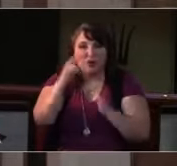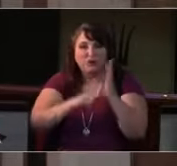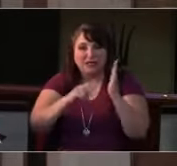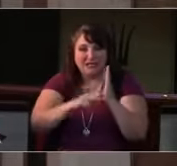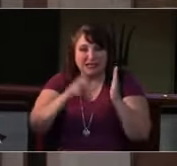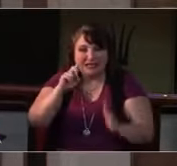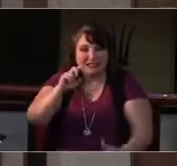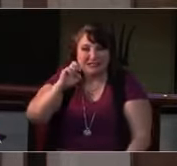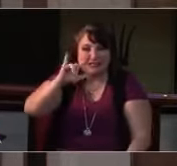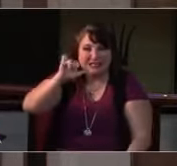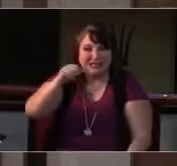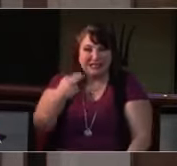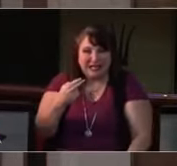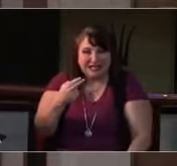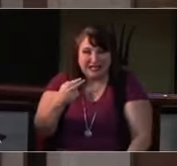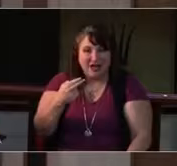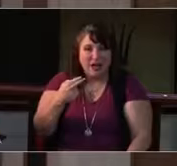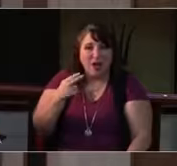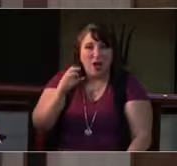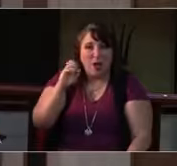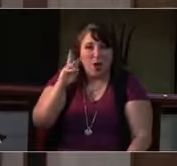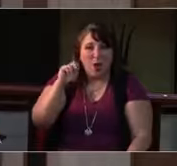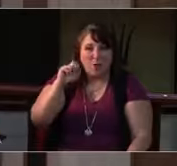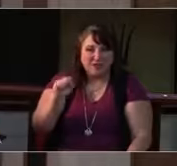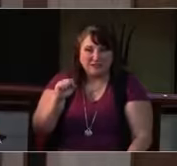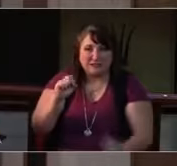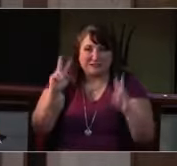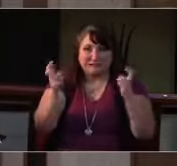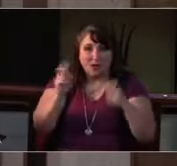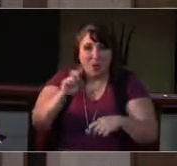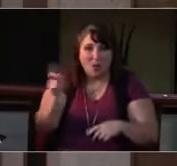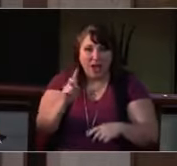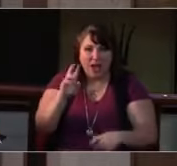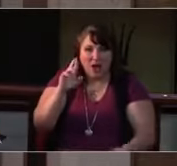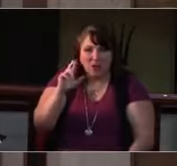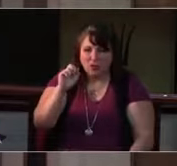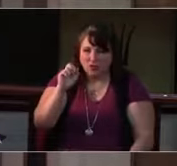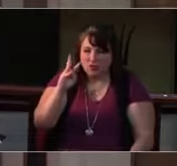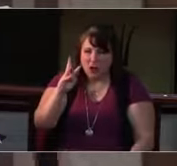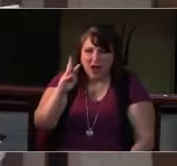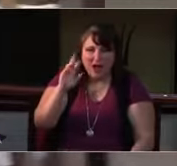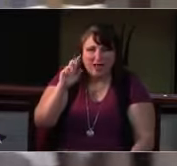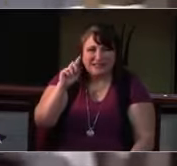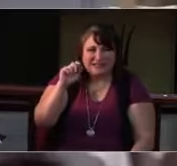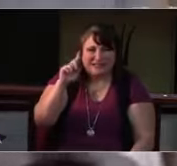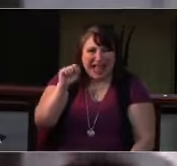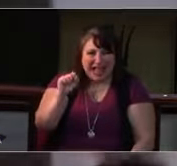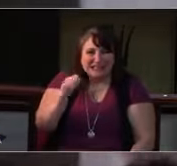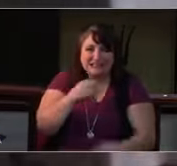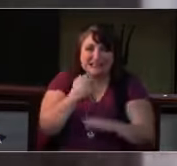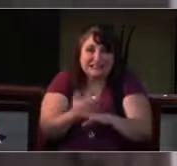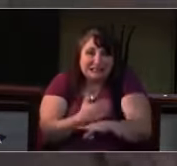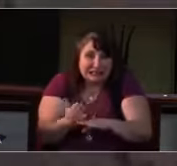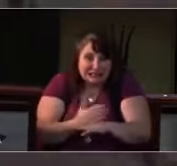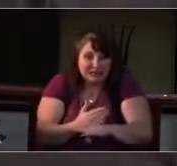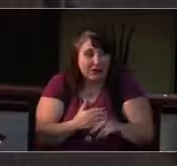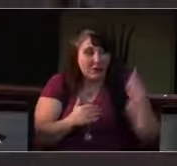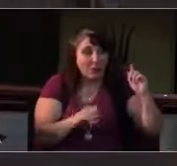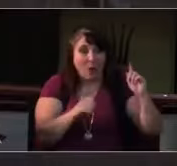And it's also in the bulletin that you should have gotten in your email. And Wellness Group... And on Facebook, on the Facebook events. Okay.